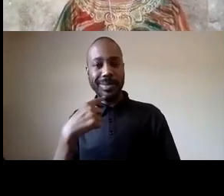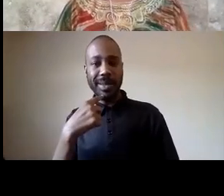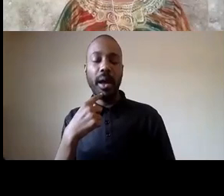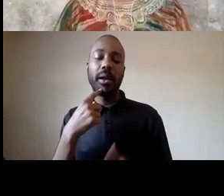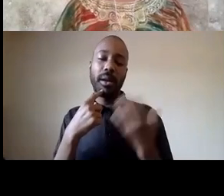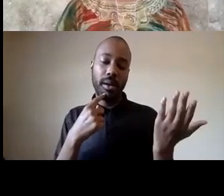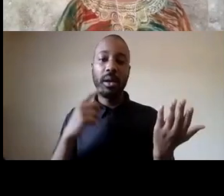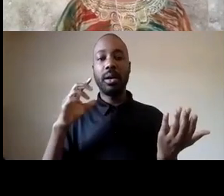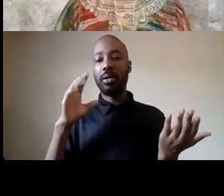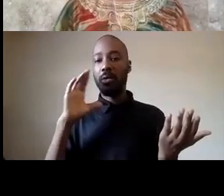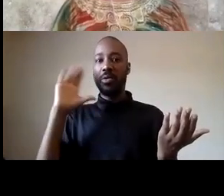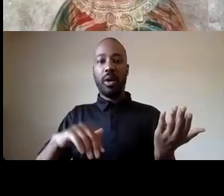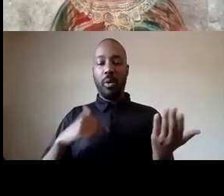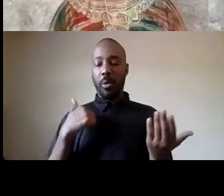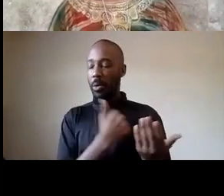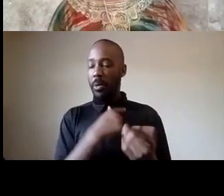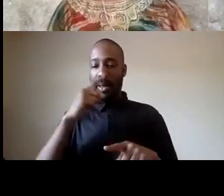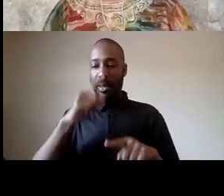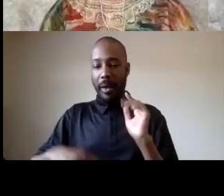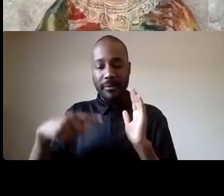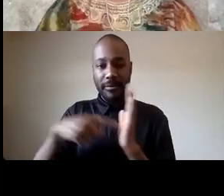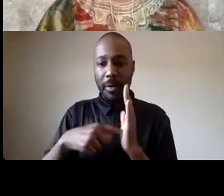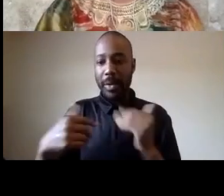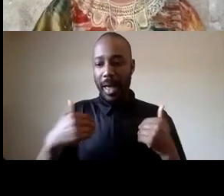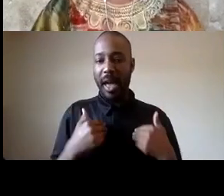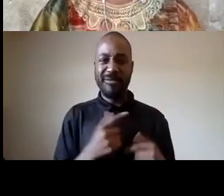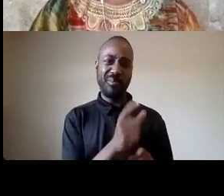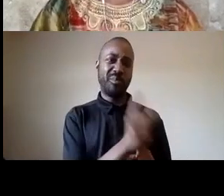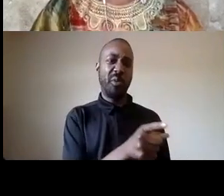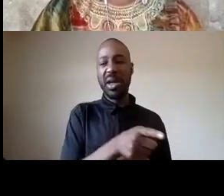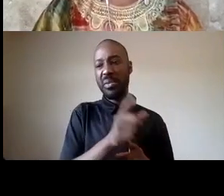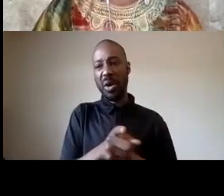can't afford to just have moments and we were gathered together in